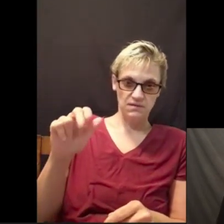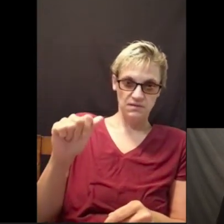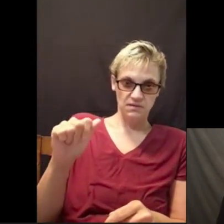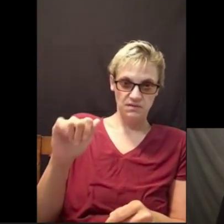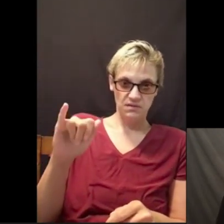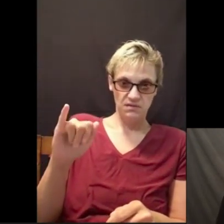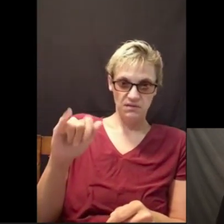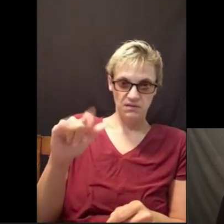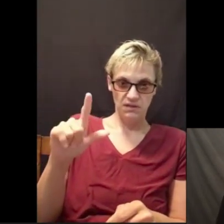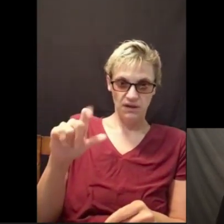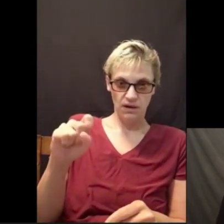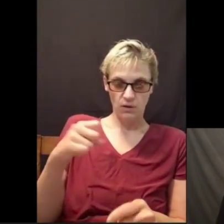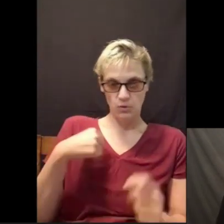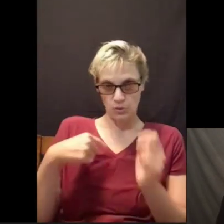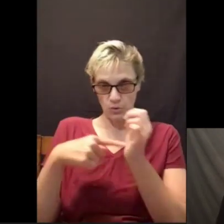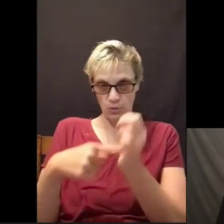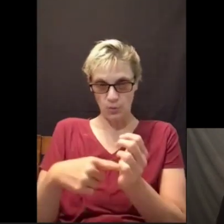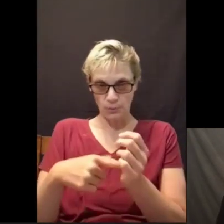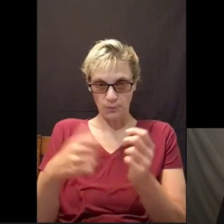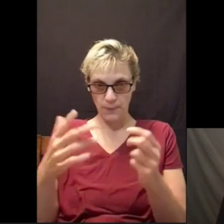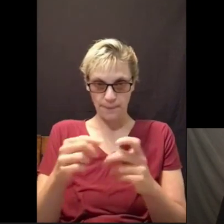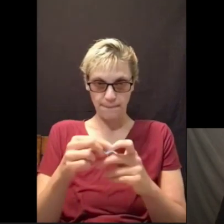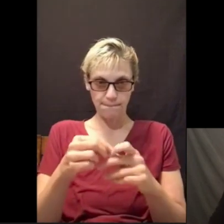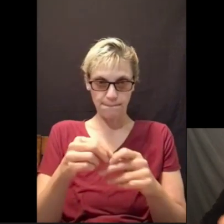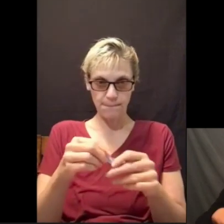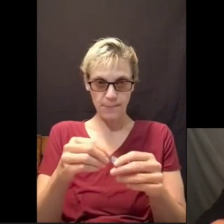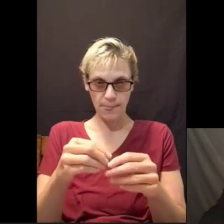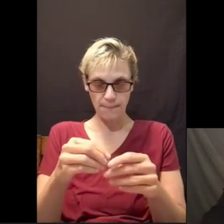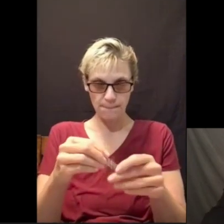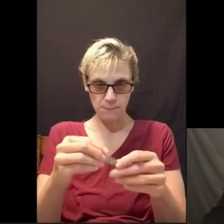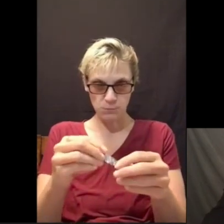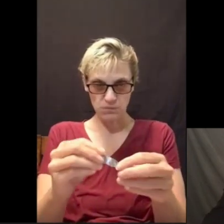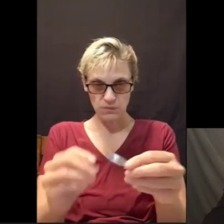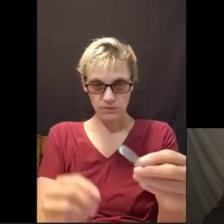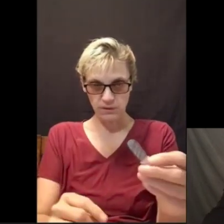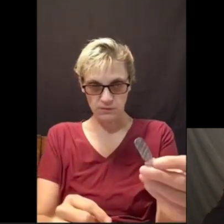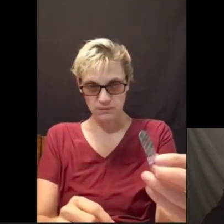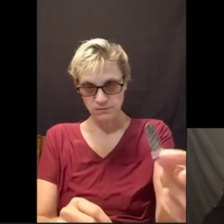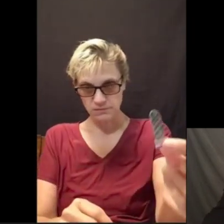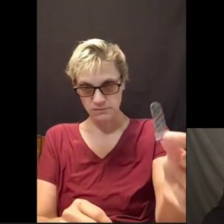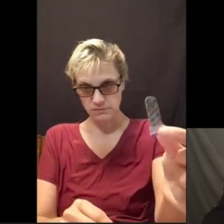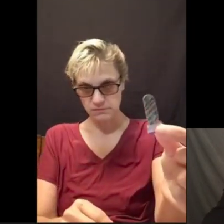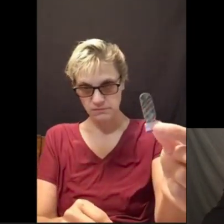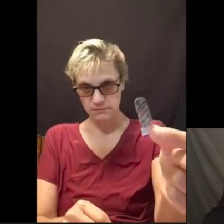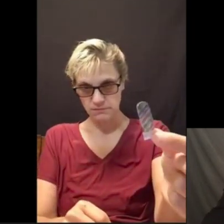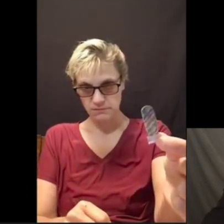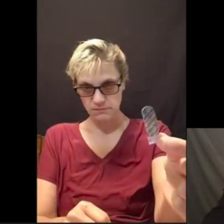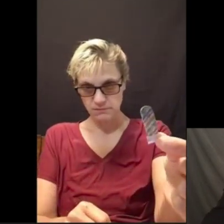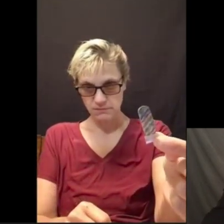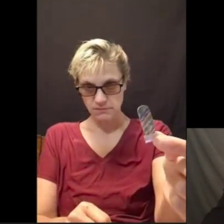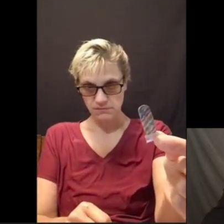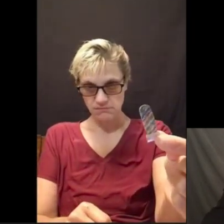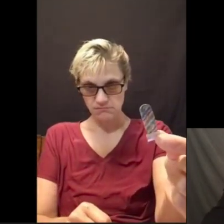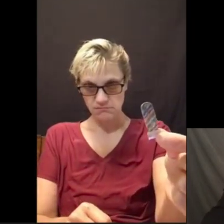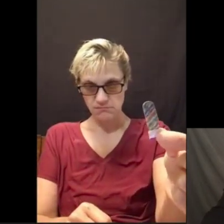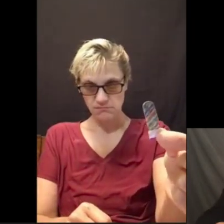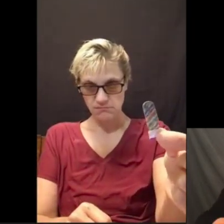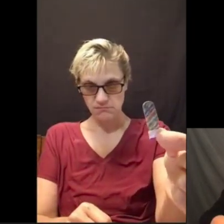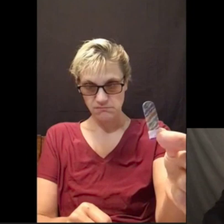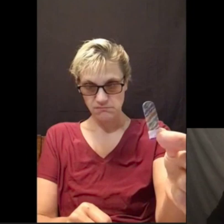I'm going to show you one right here.